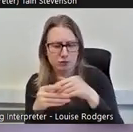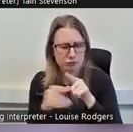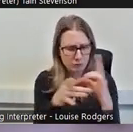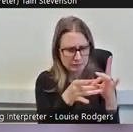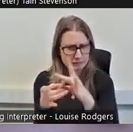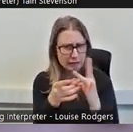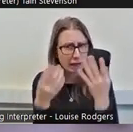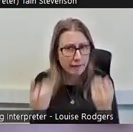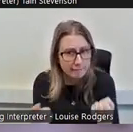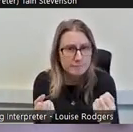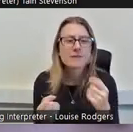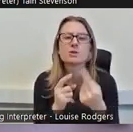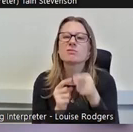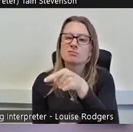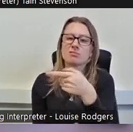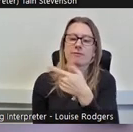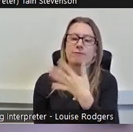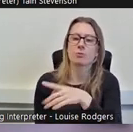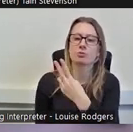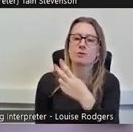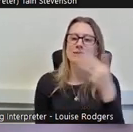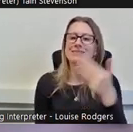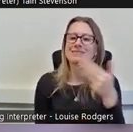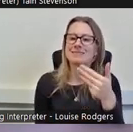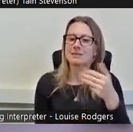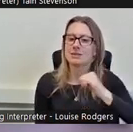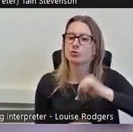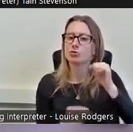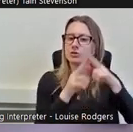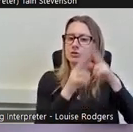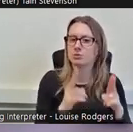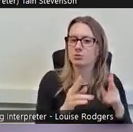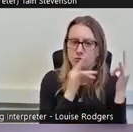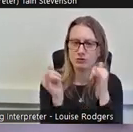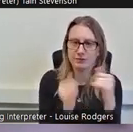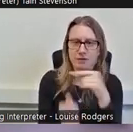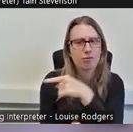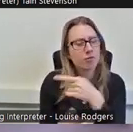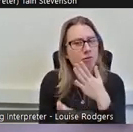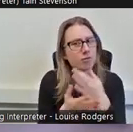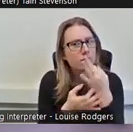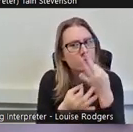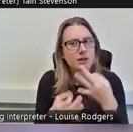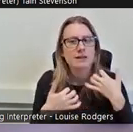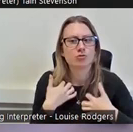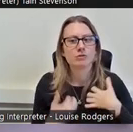Scottish Household Survey and it's really really interesting. If you look at people with no visits,